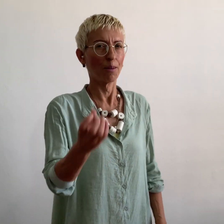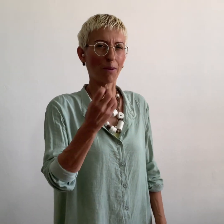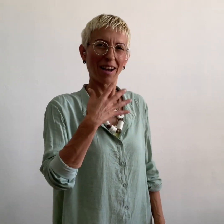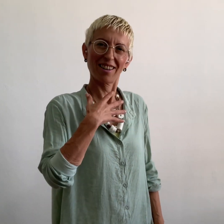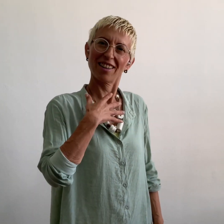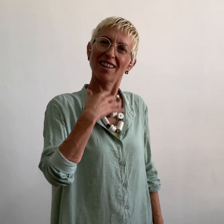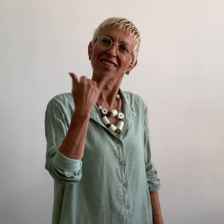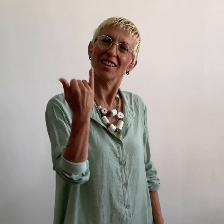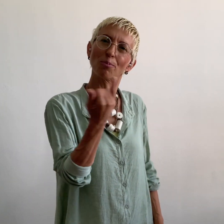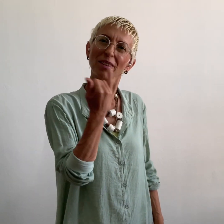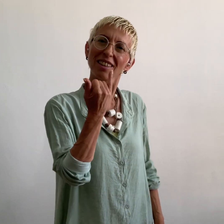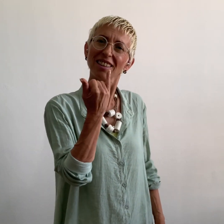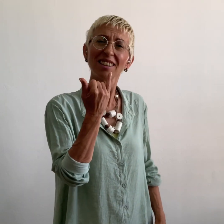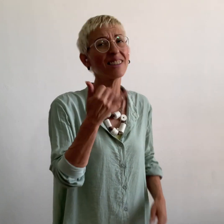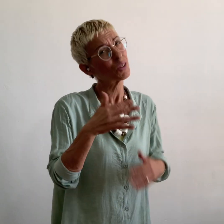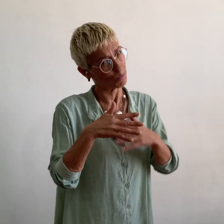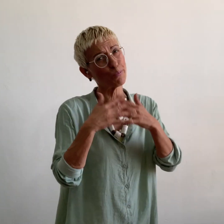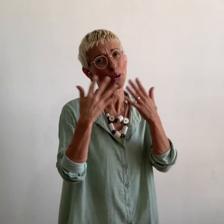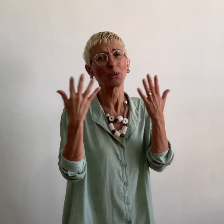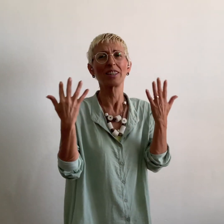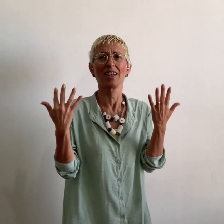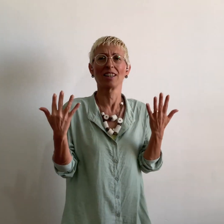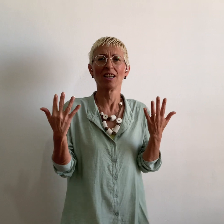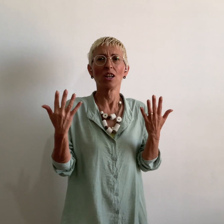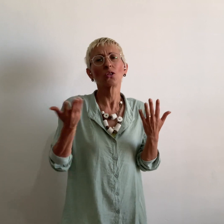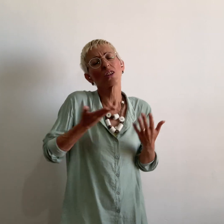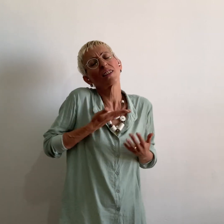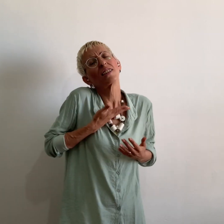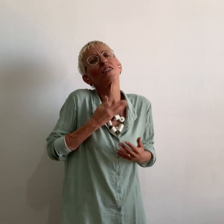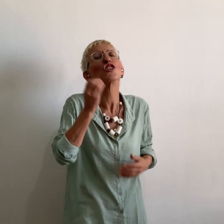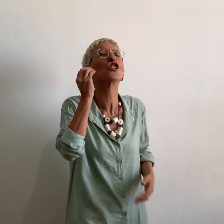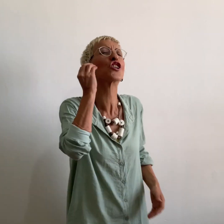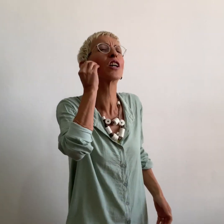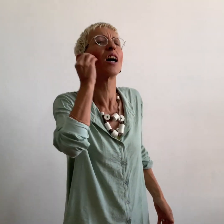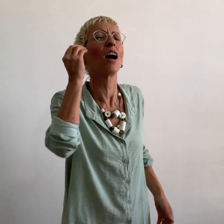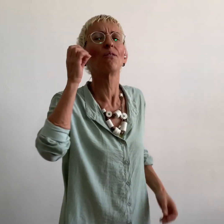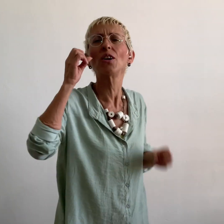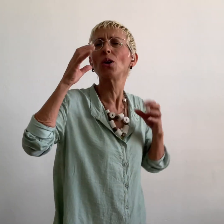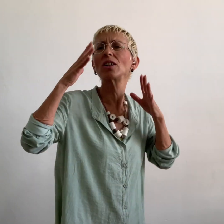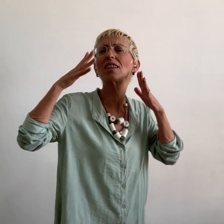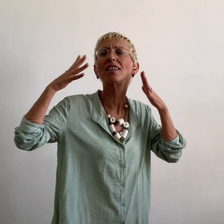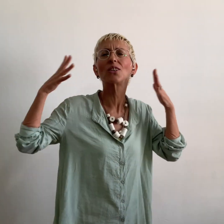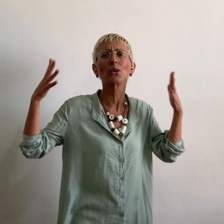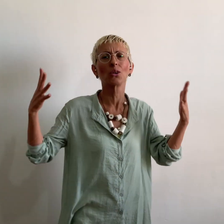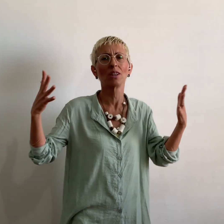You always come to me in the morning Give me a kiss and a big light